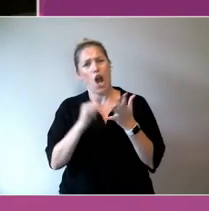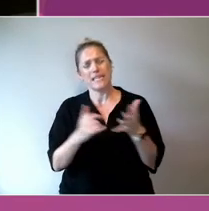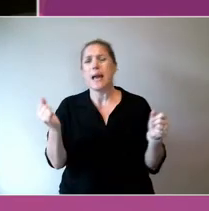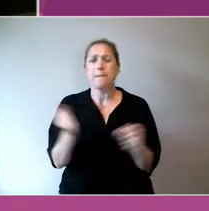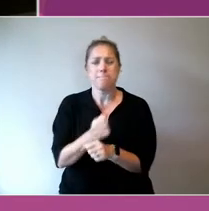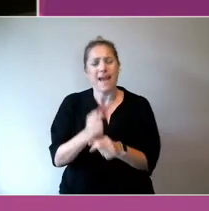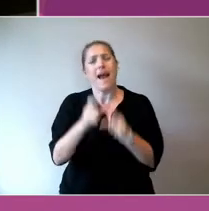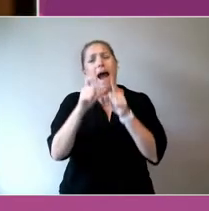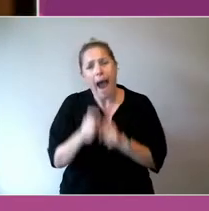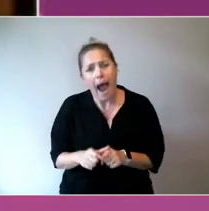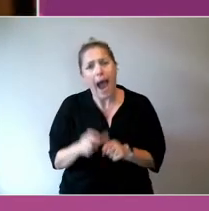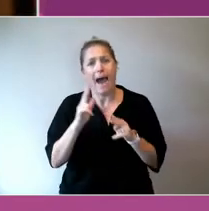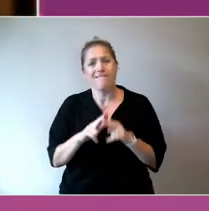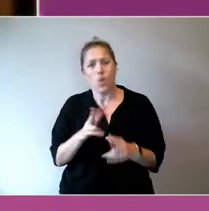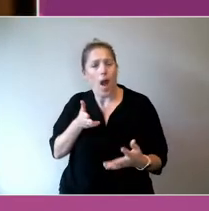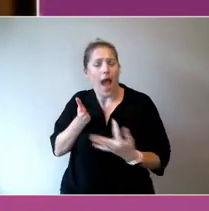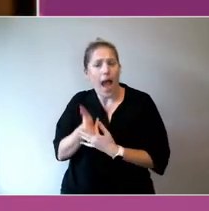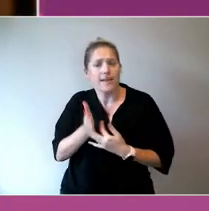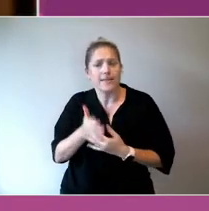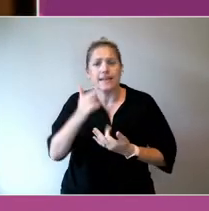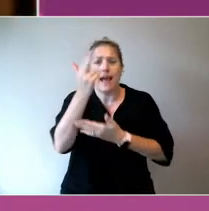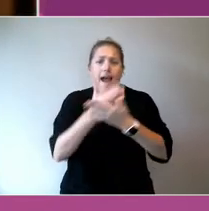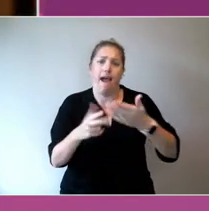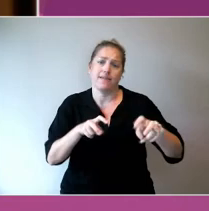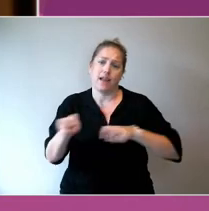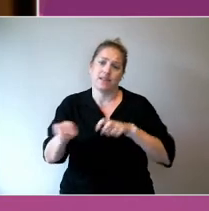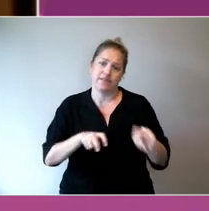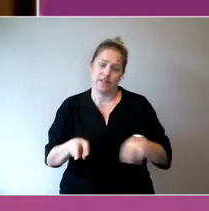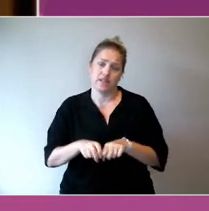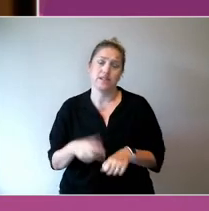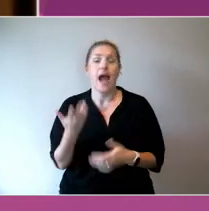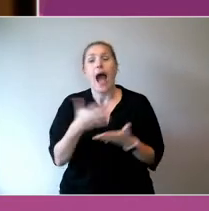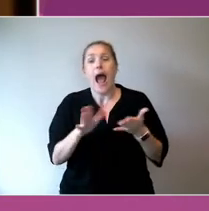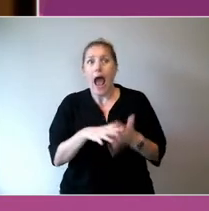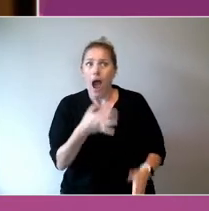Can we change their mindset about this?" Who wants to take that one?